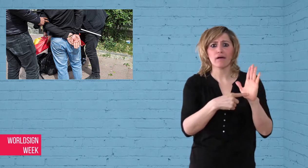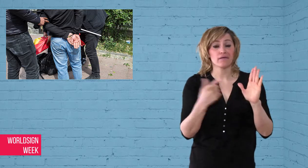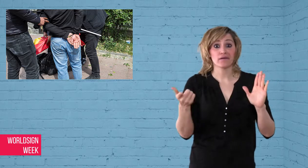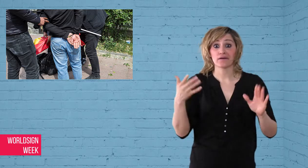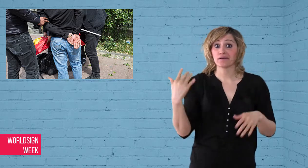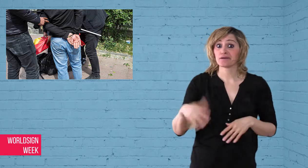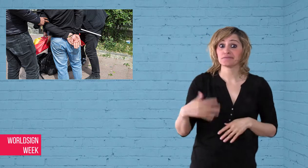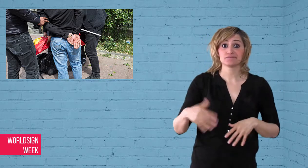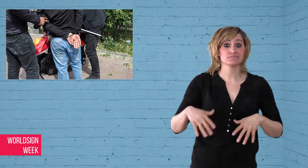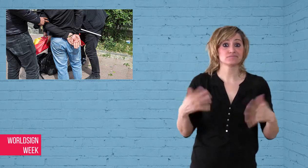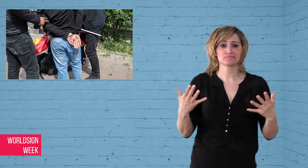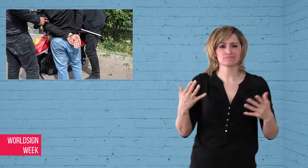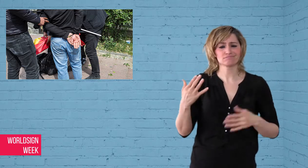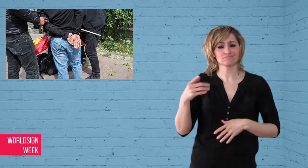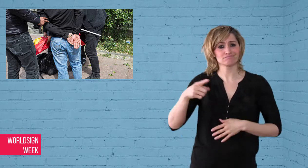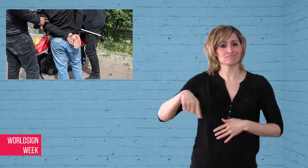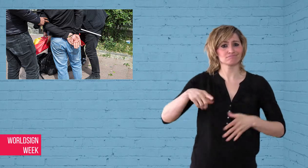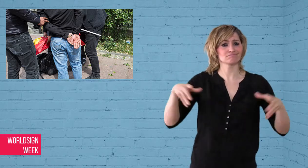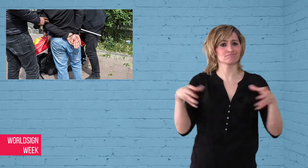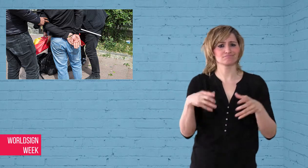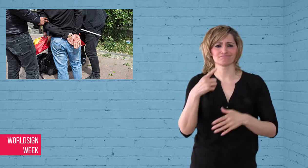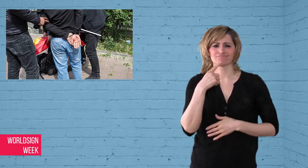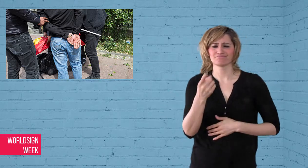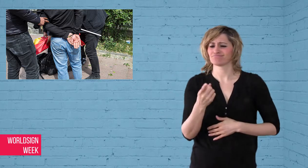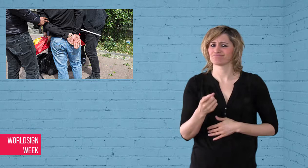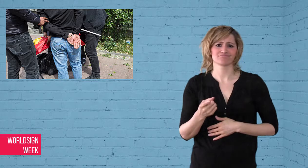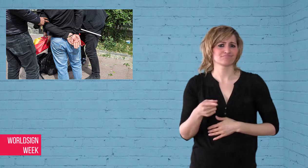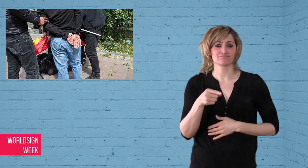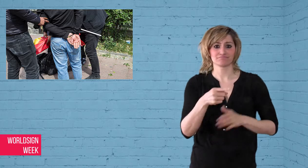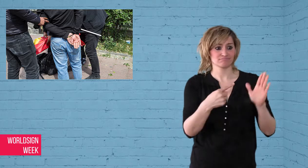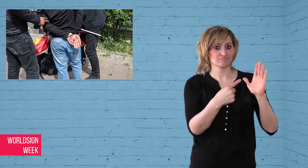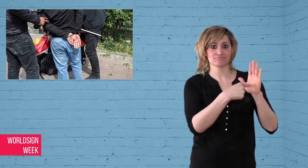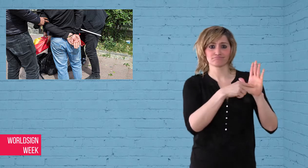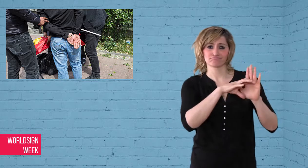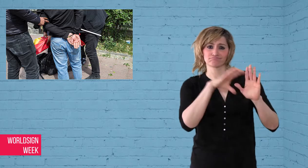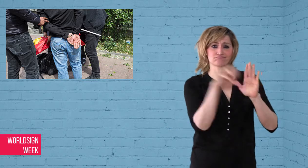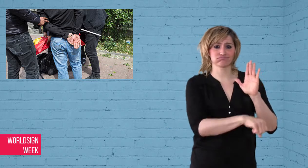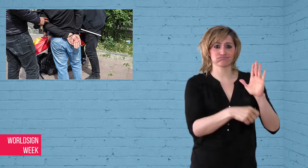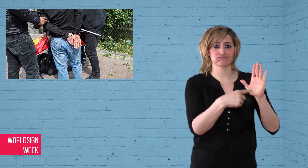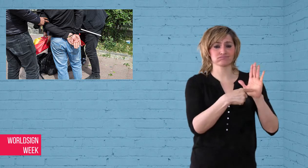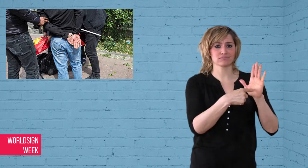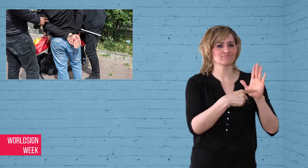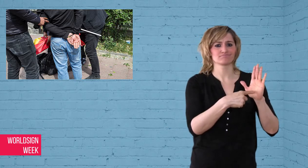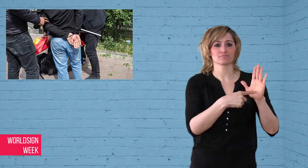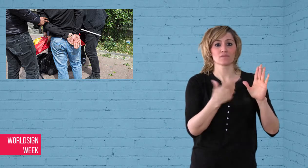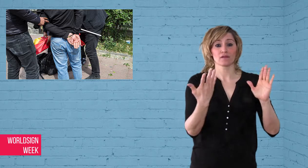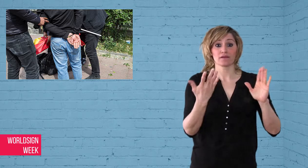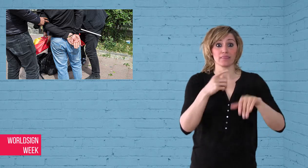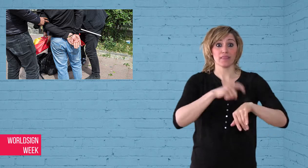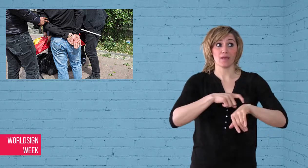they are announcing they would try to